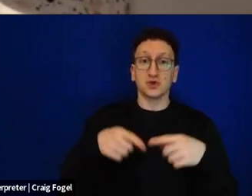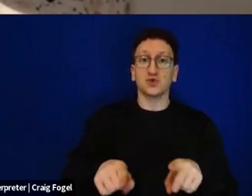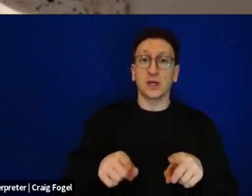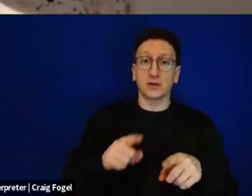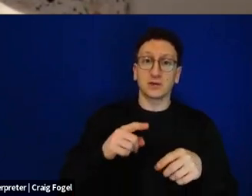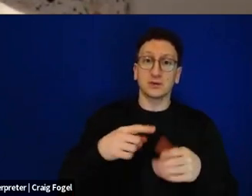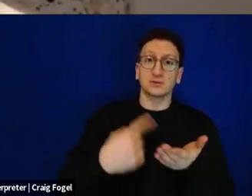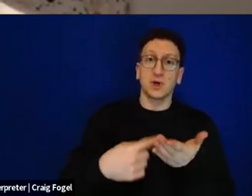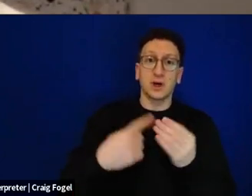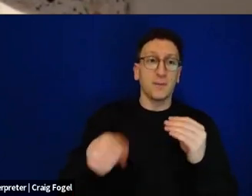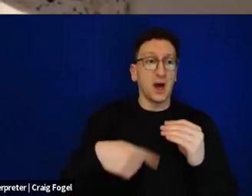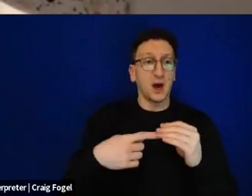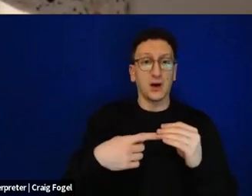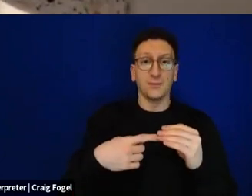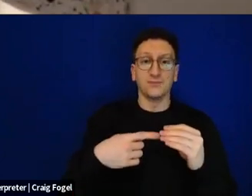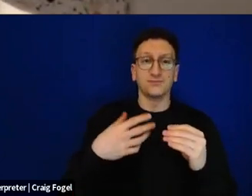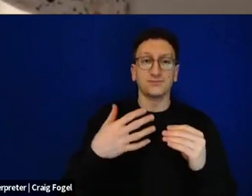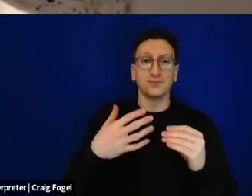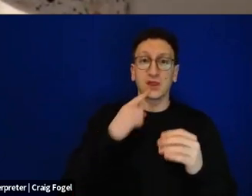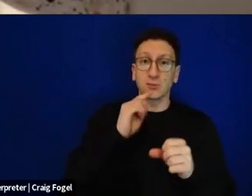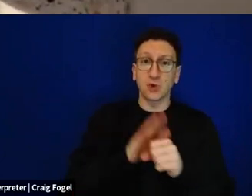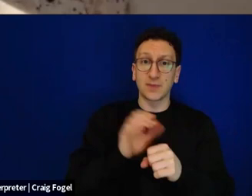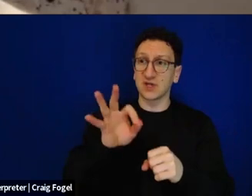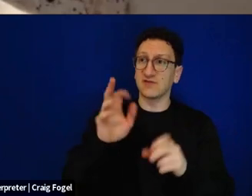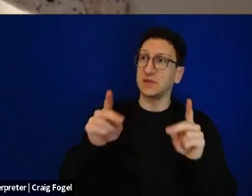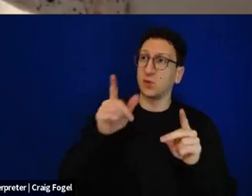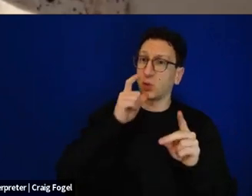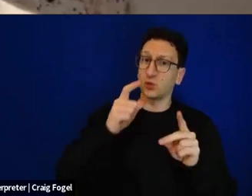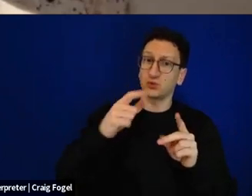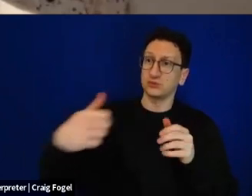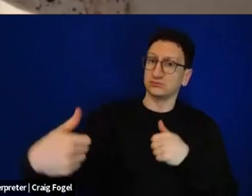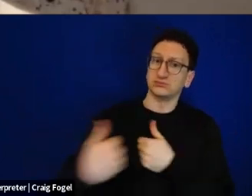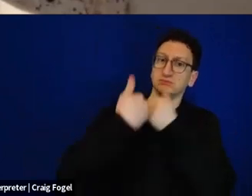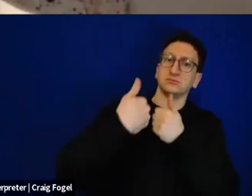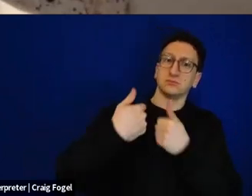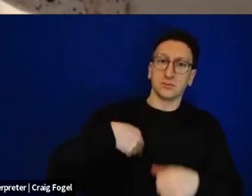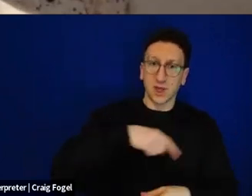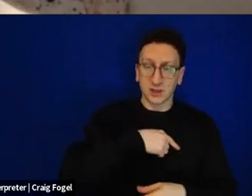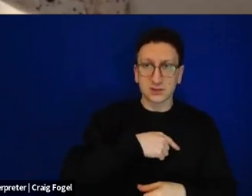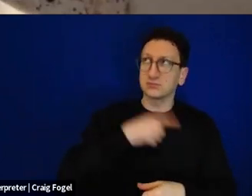those who try to stand up against us and HaKadosh Baruch Hu saves us from them.